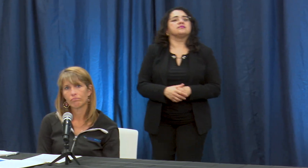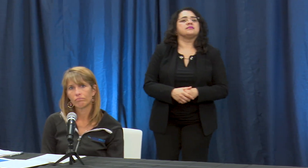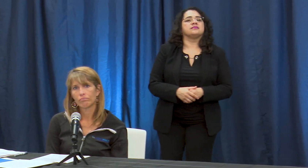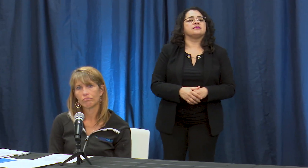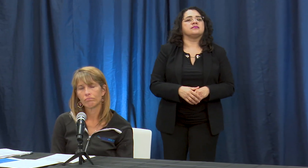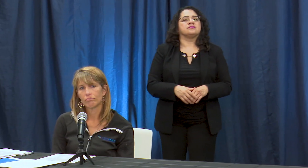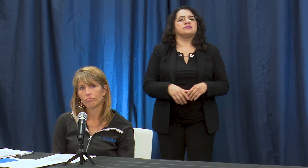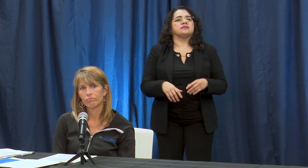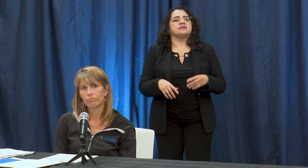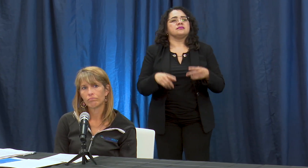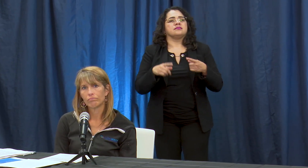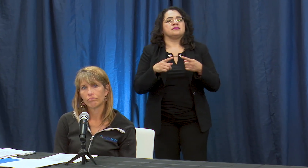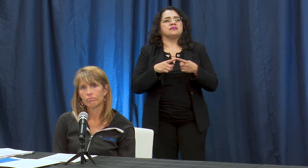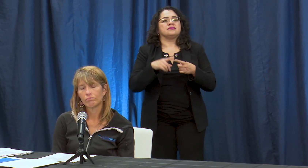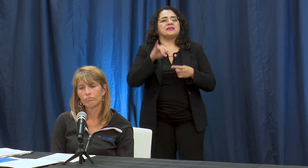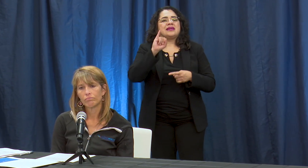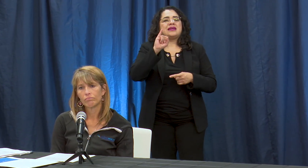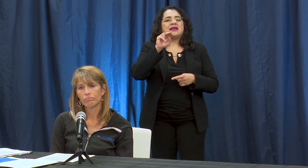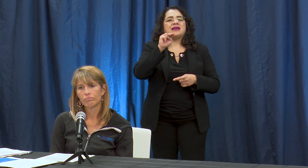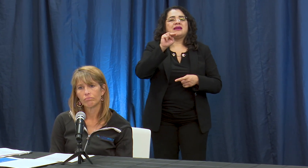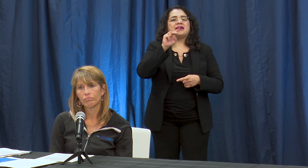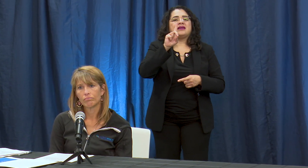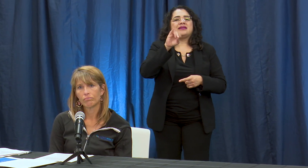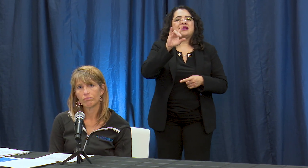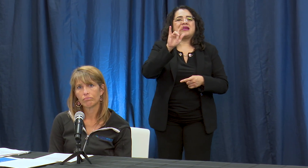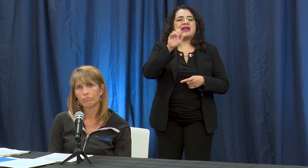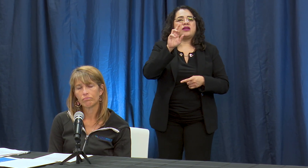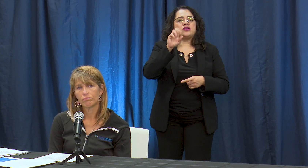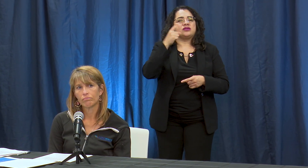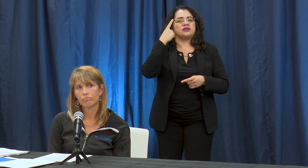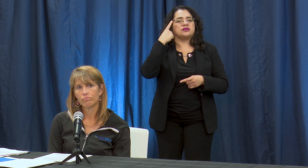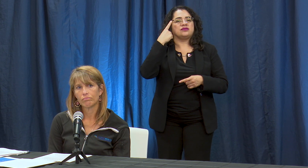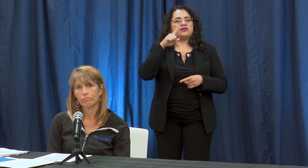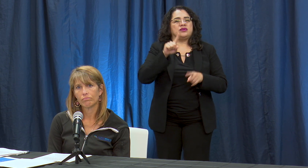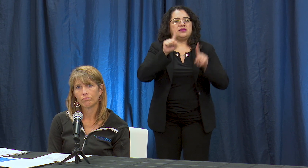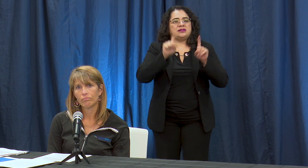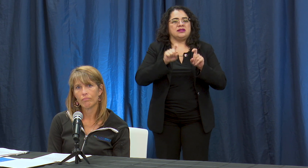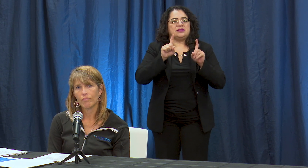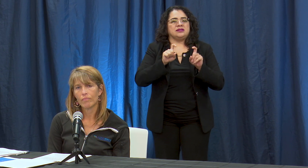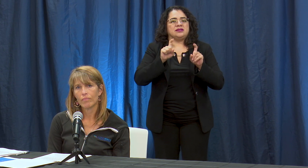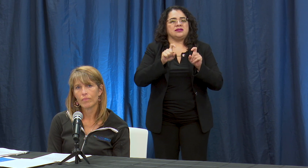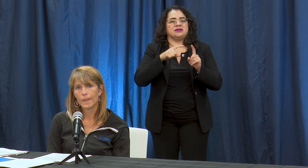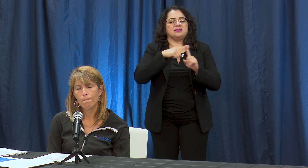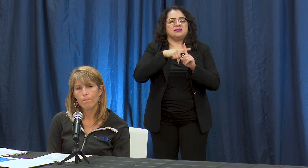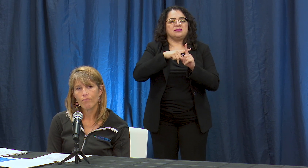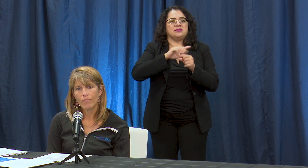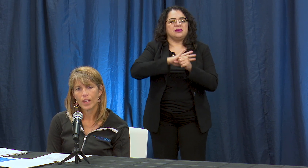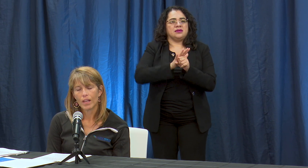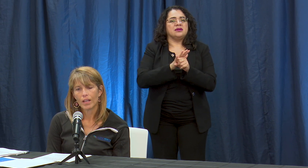facilities that Long Beach hasn't met and where we stand on those right now?